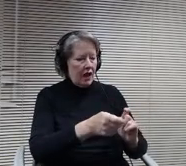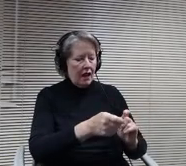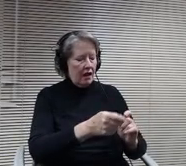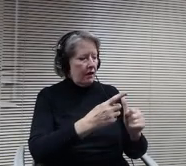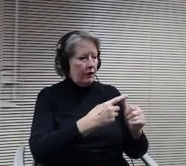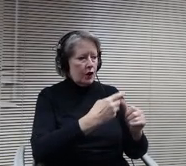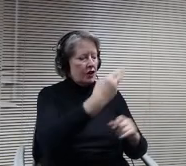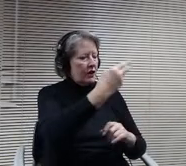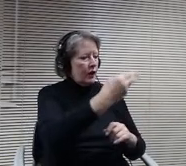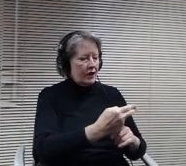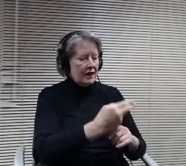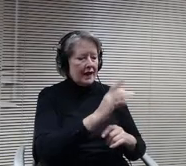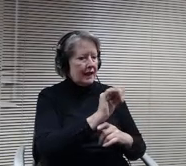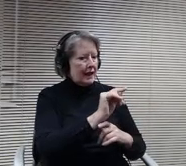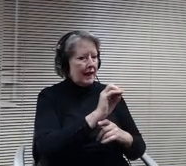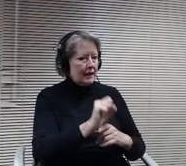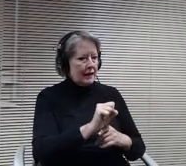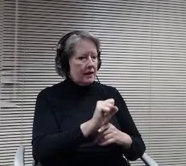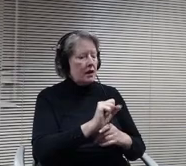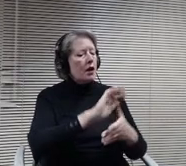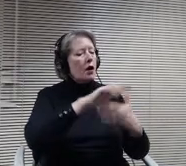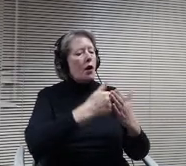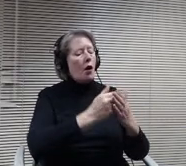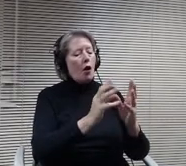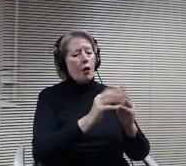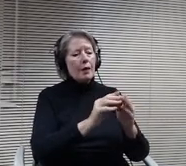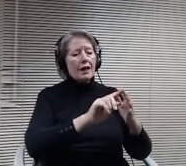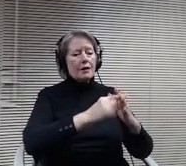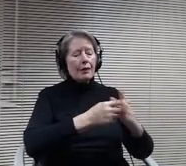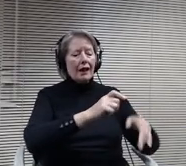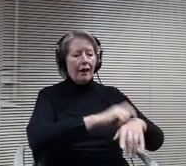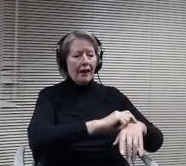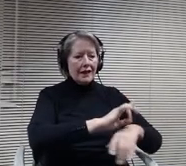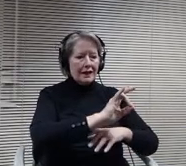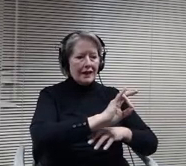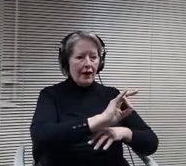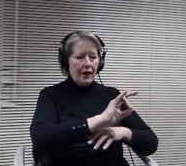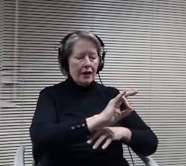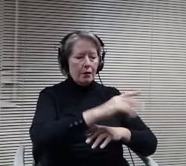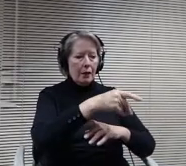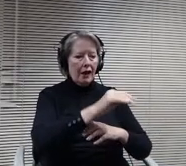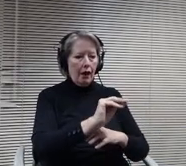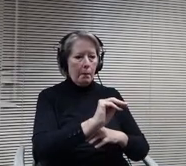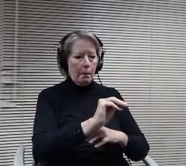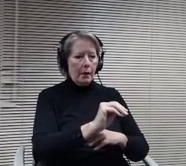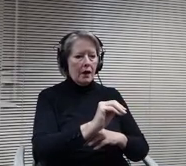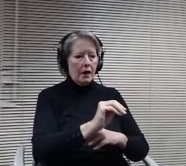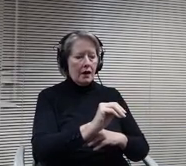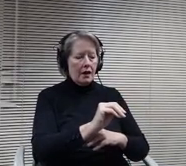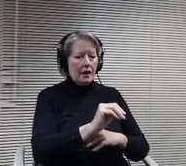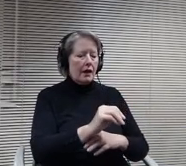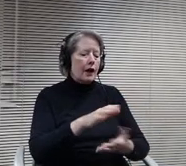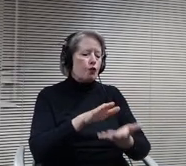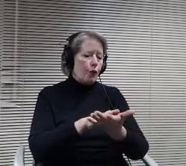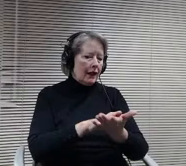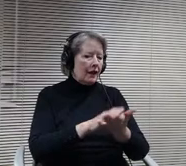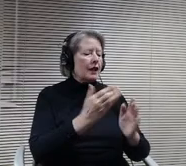7:00 o'clock. And regulations would be prior to that, so we vary the length of the OR the time